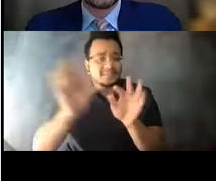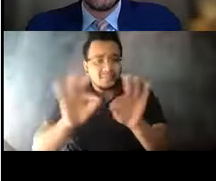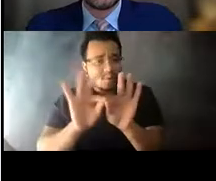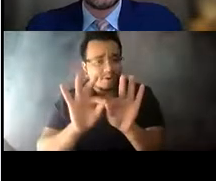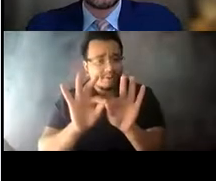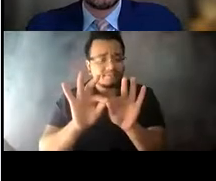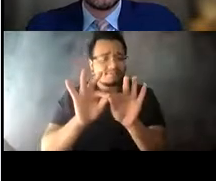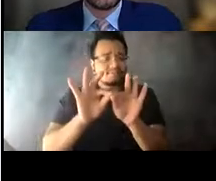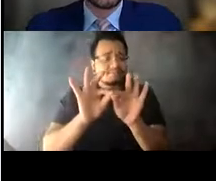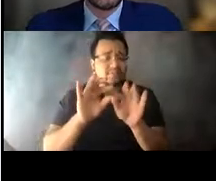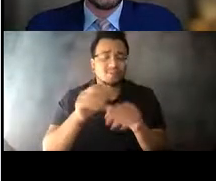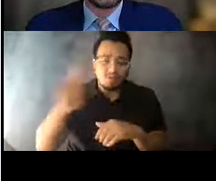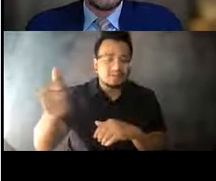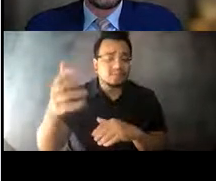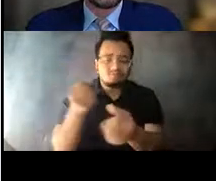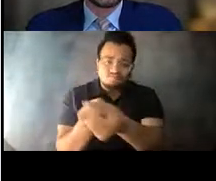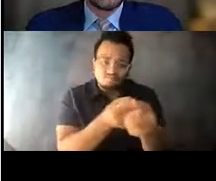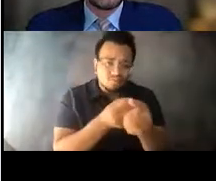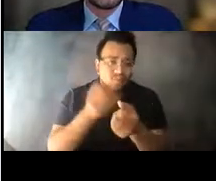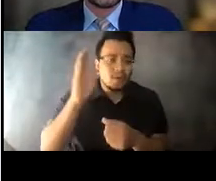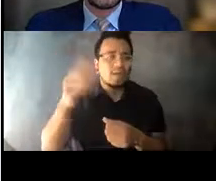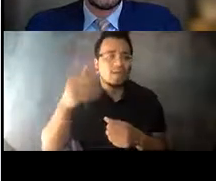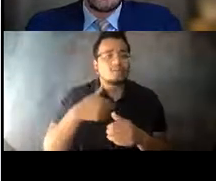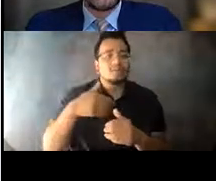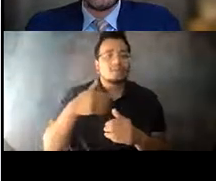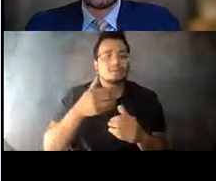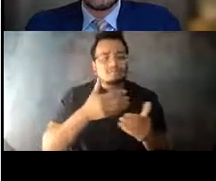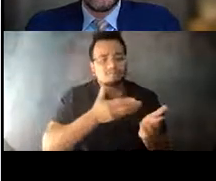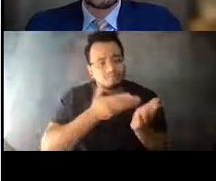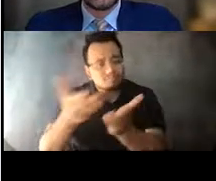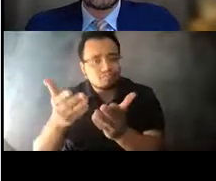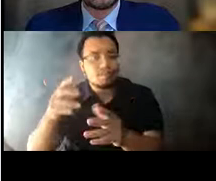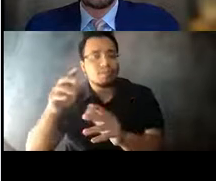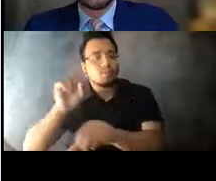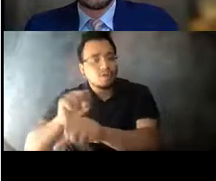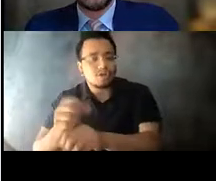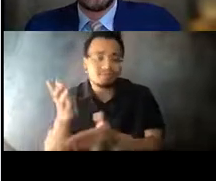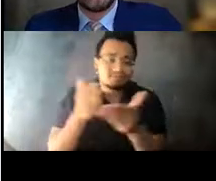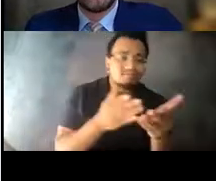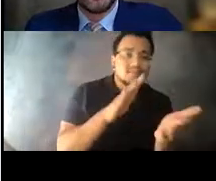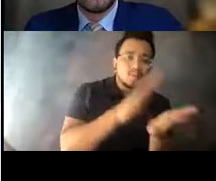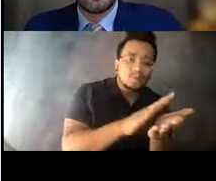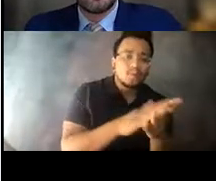14:30:44 enough, to take people to work and to school and help the economy recover.